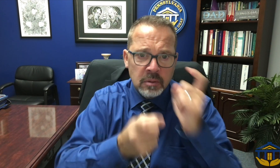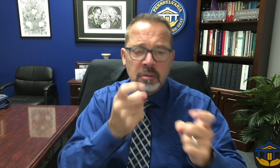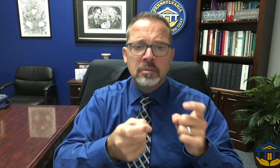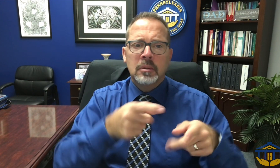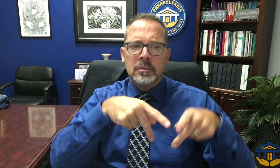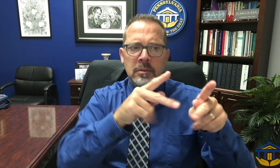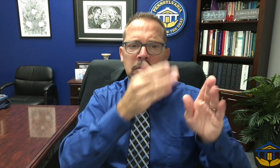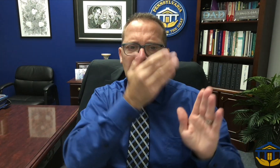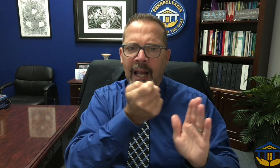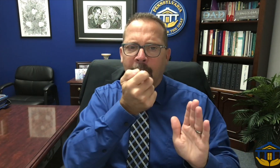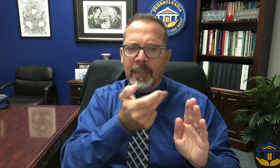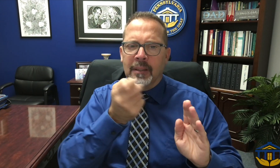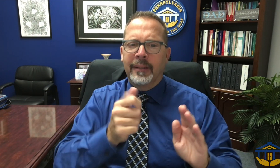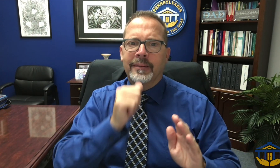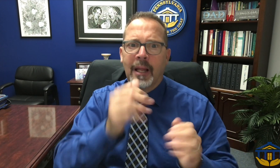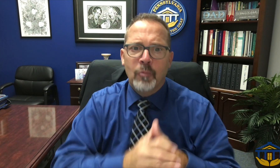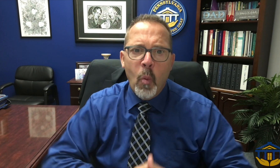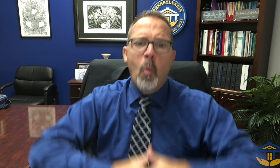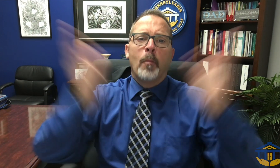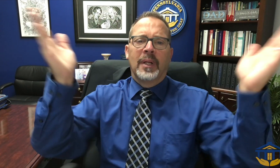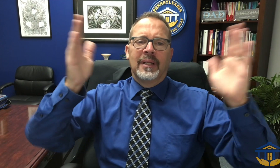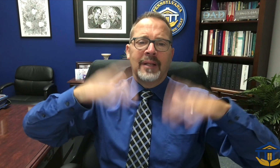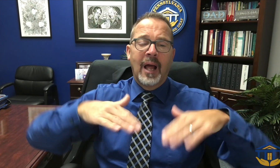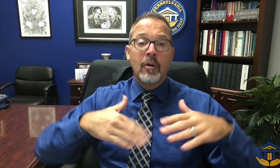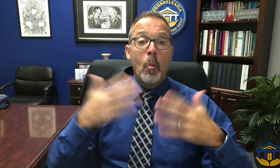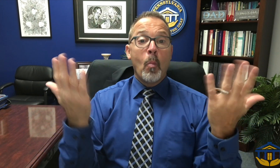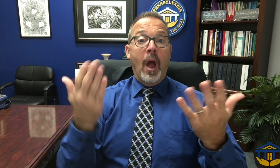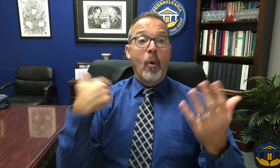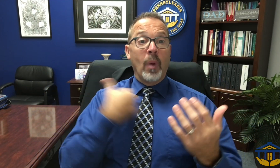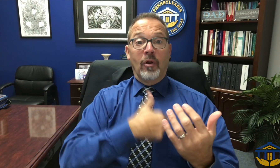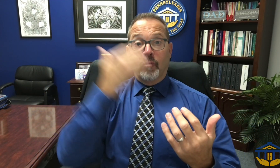and giving special permission on a case-by-case basis beyond that for people to come to campus.